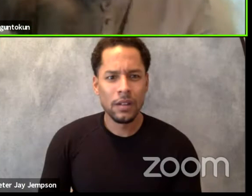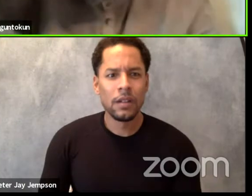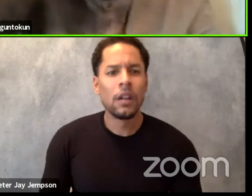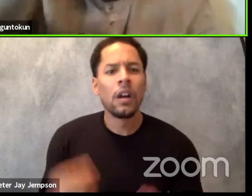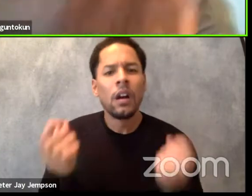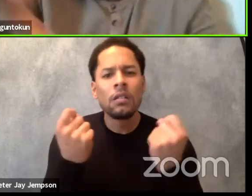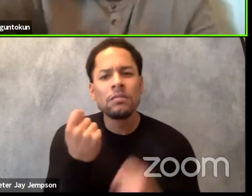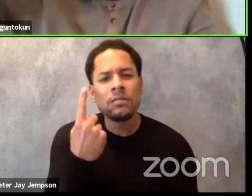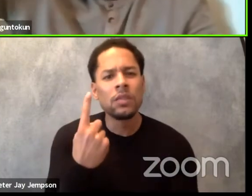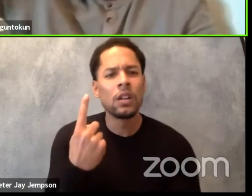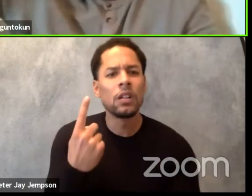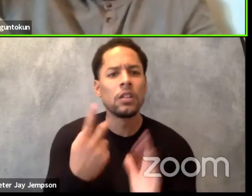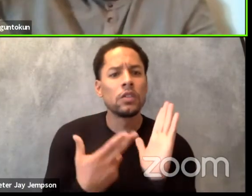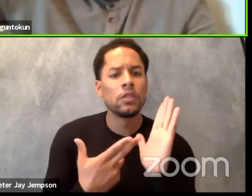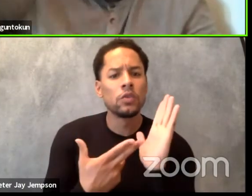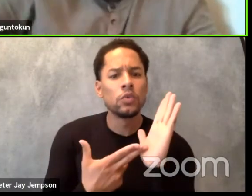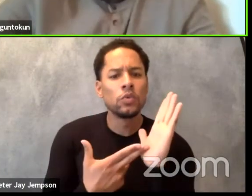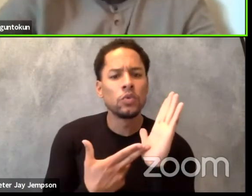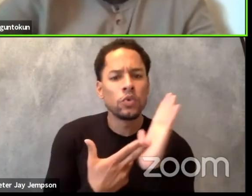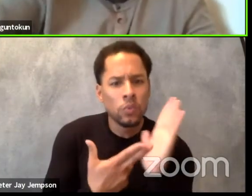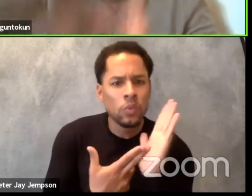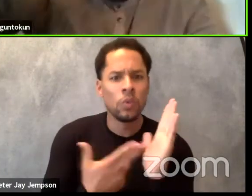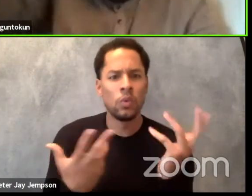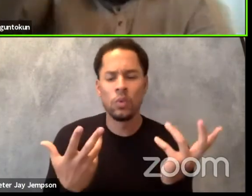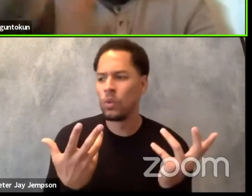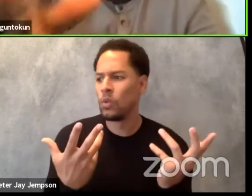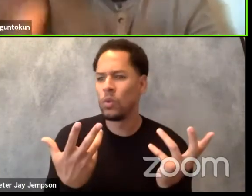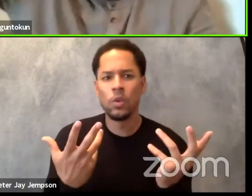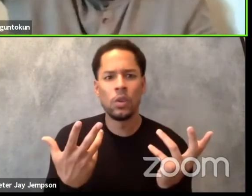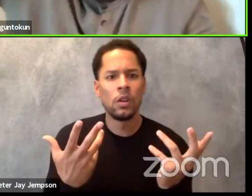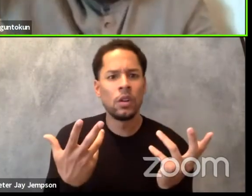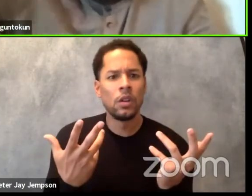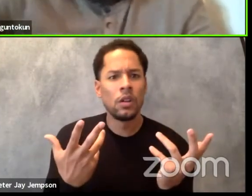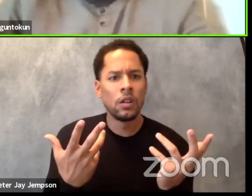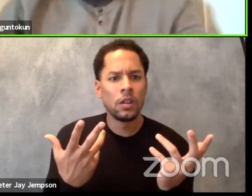The truths, what's happening in the American institution, these truths are universal.